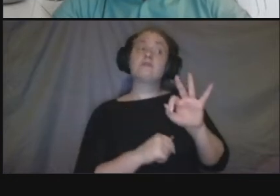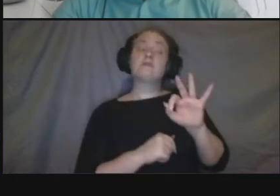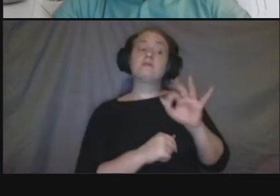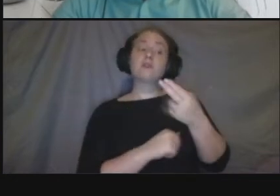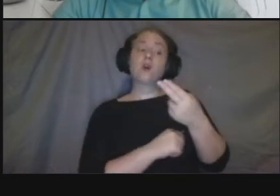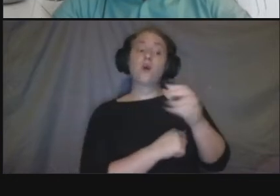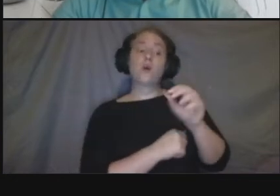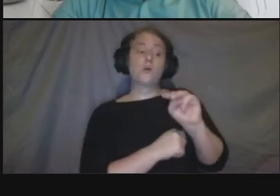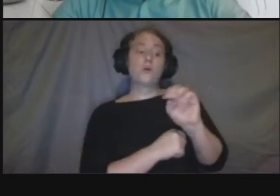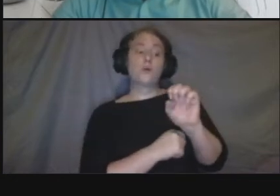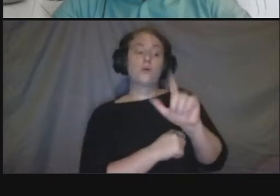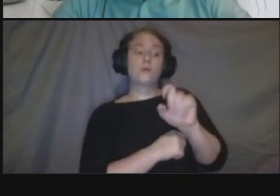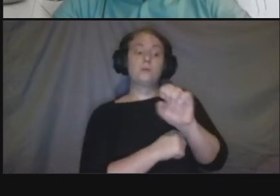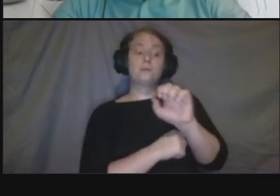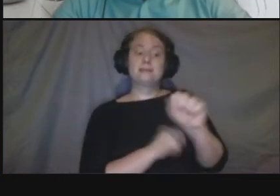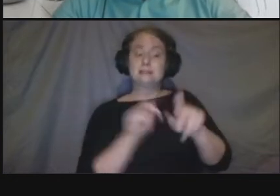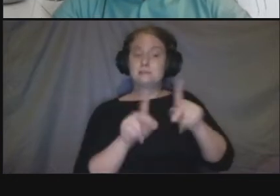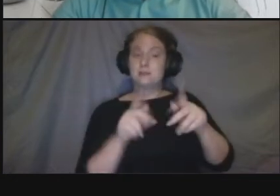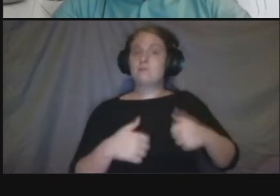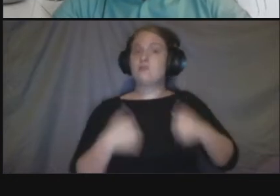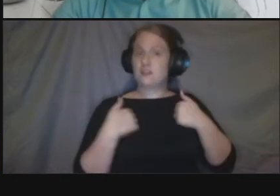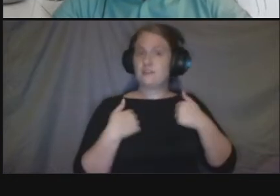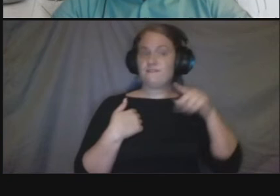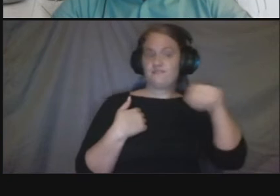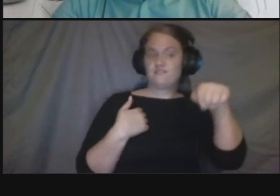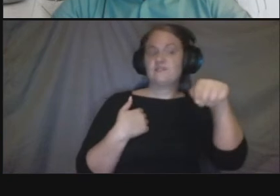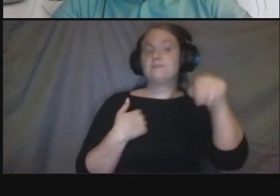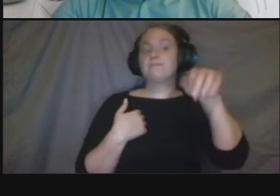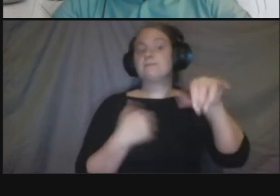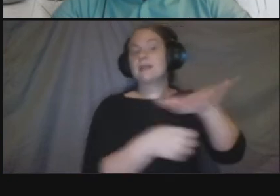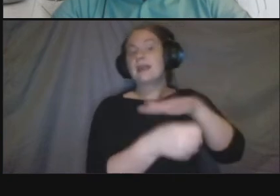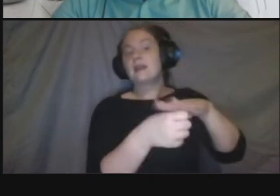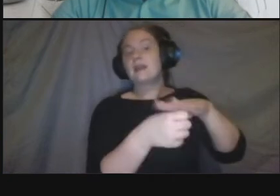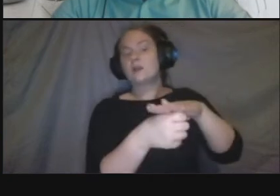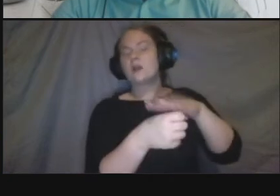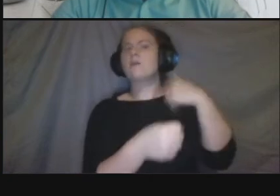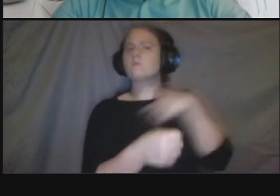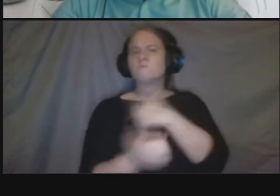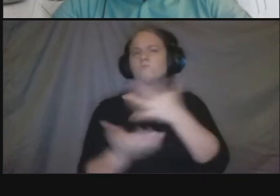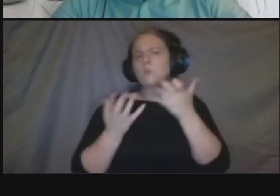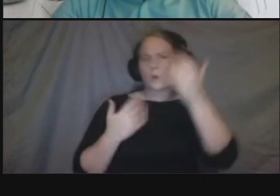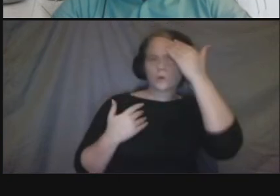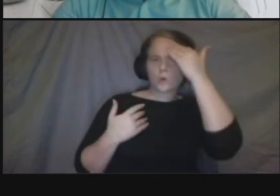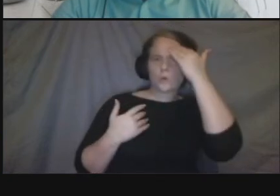so that we can make sure we're incorporating um their needs into the design as well um